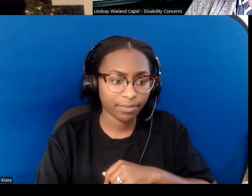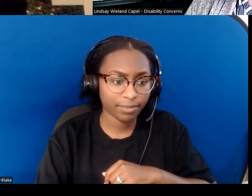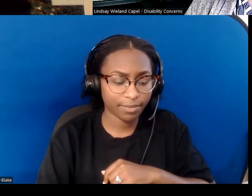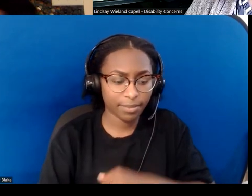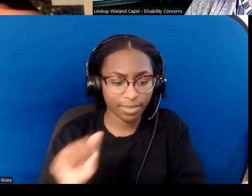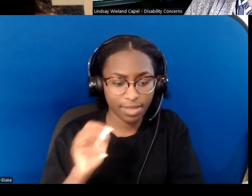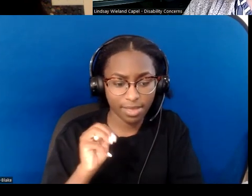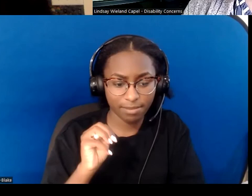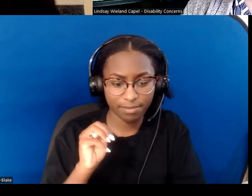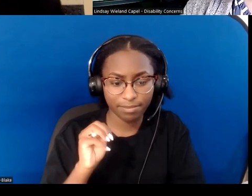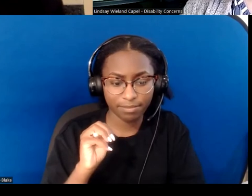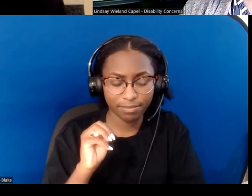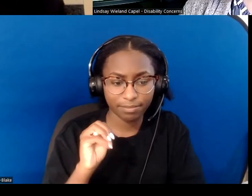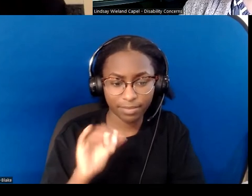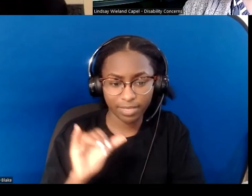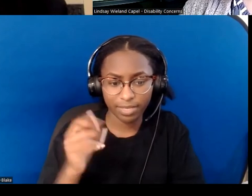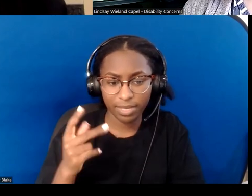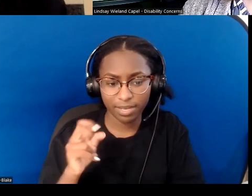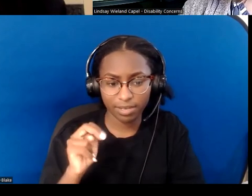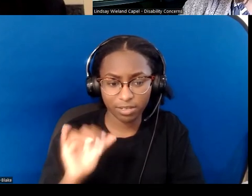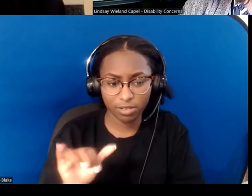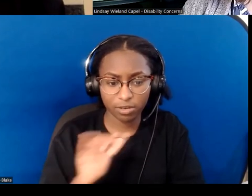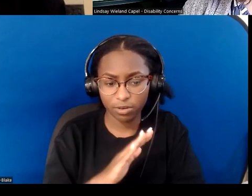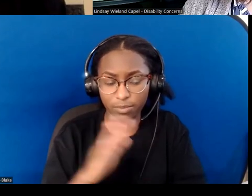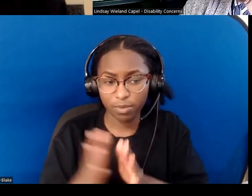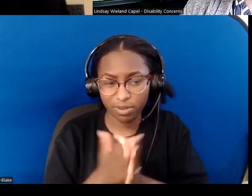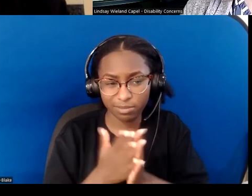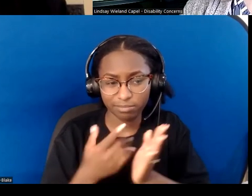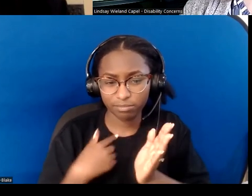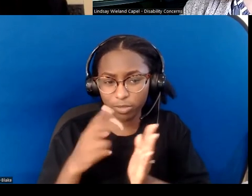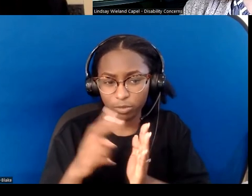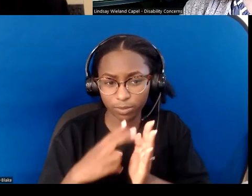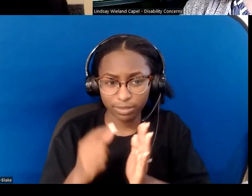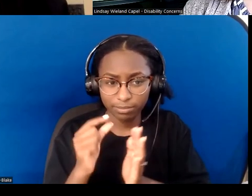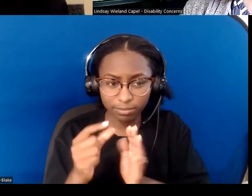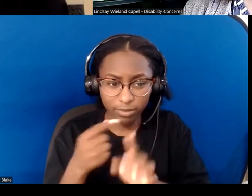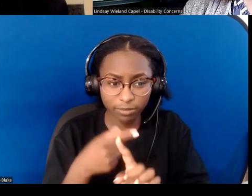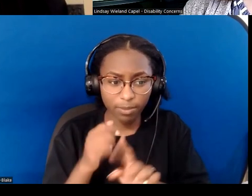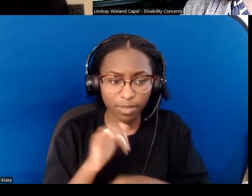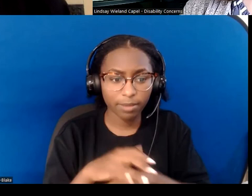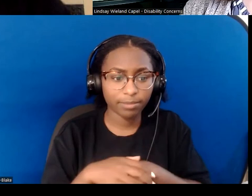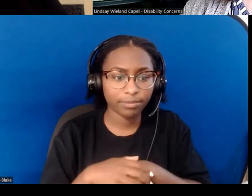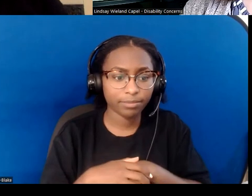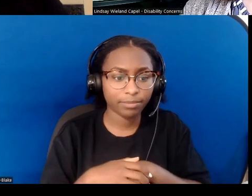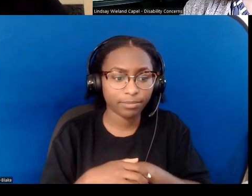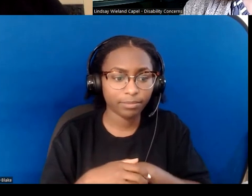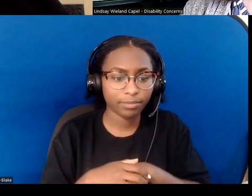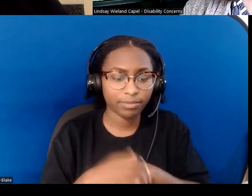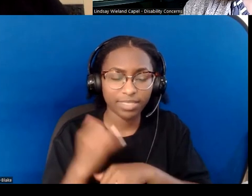whether you lead a group or not, that you'll get the book. The last two sections